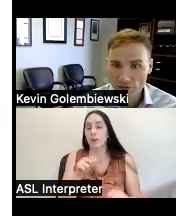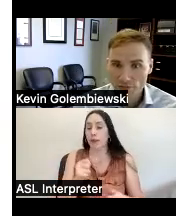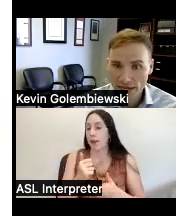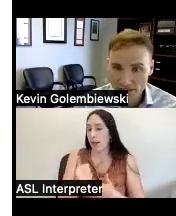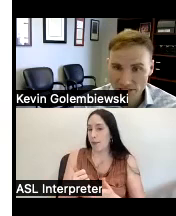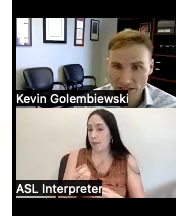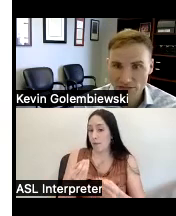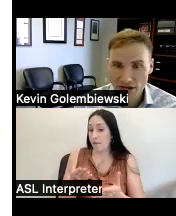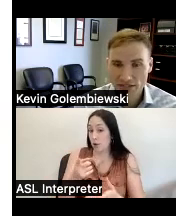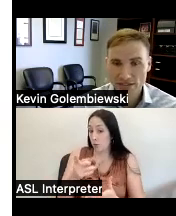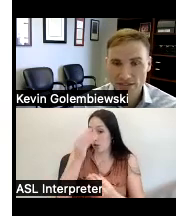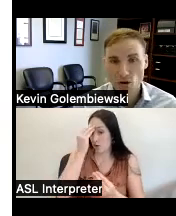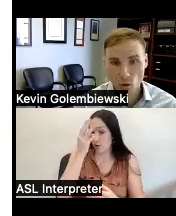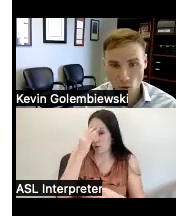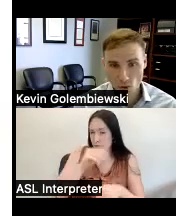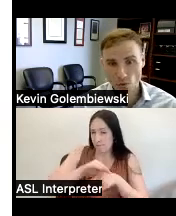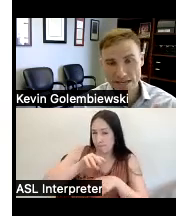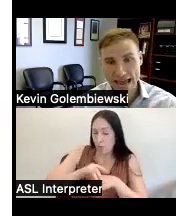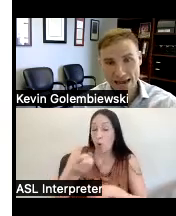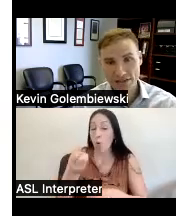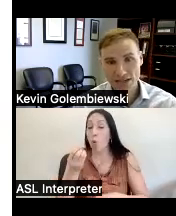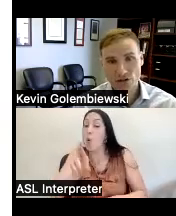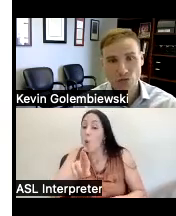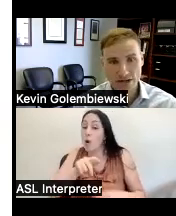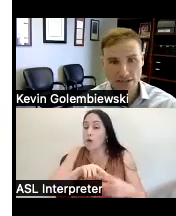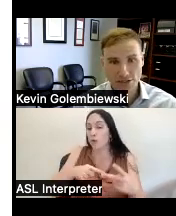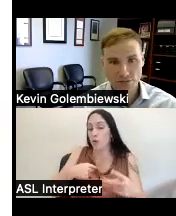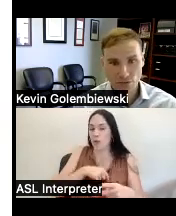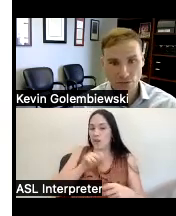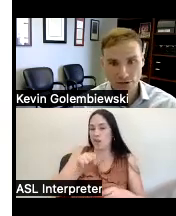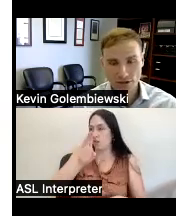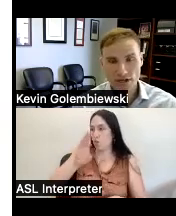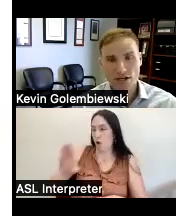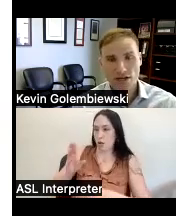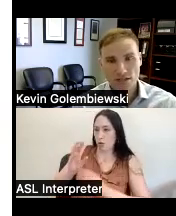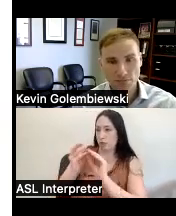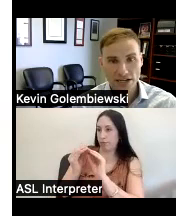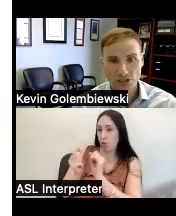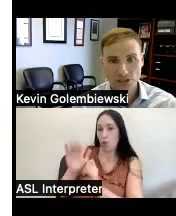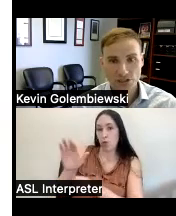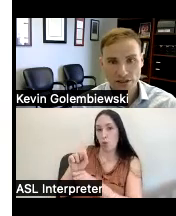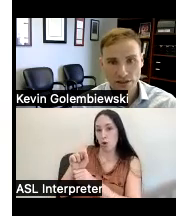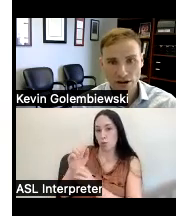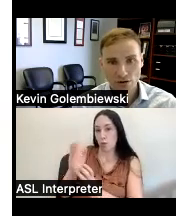you information and advice or we can Advocate directly to your employer to make sure that they